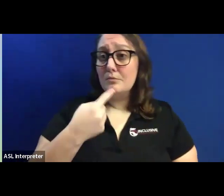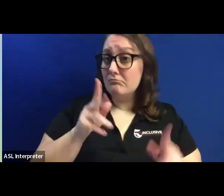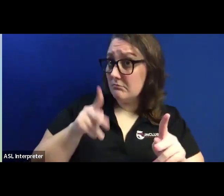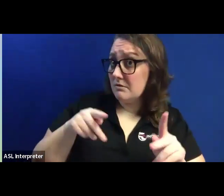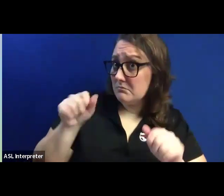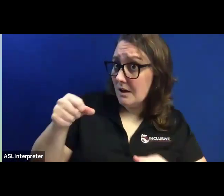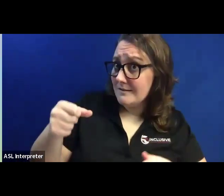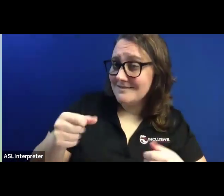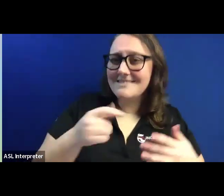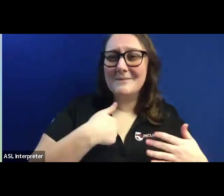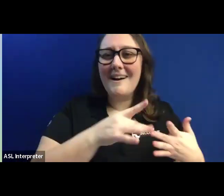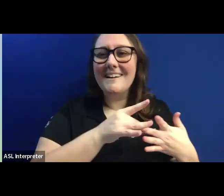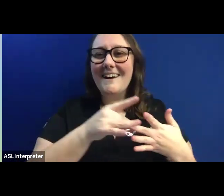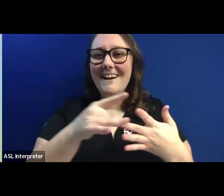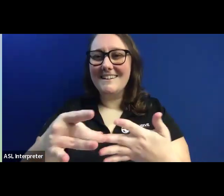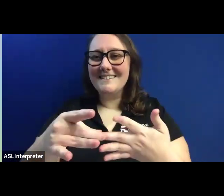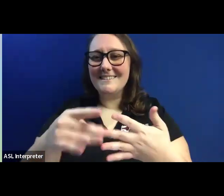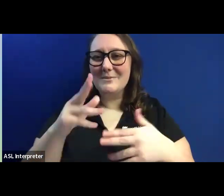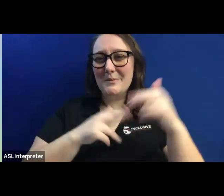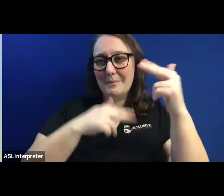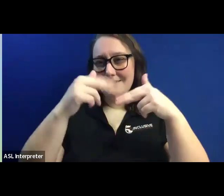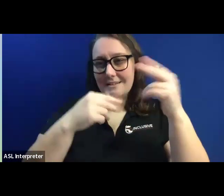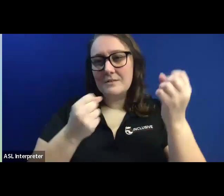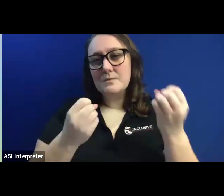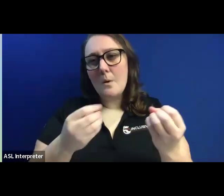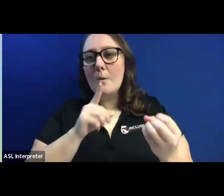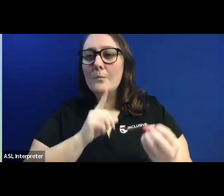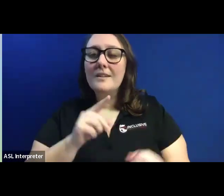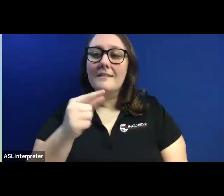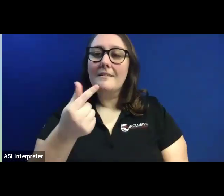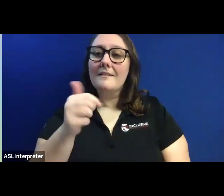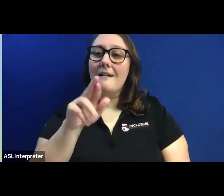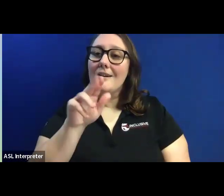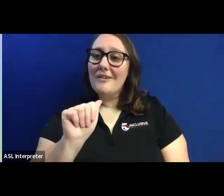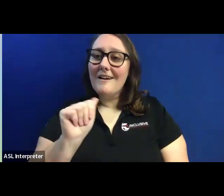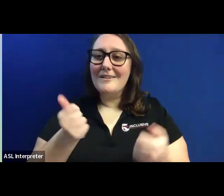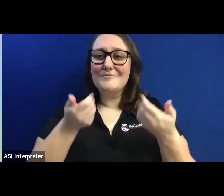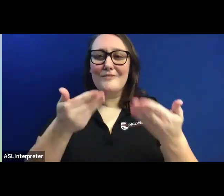So GADRA in a sense provided me the confidence I needed to do this.